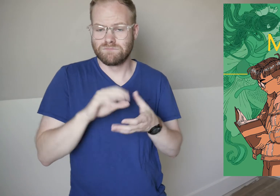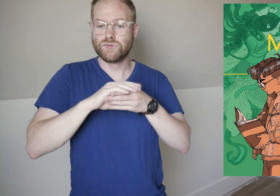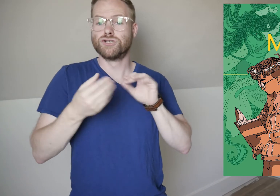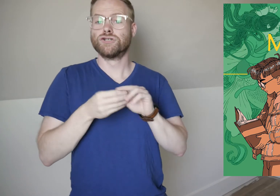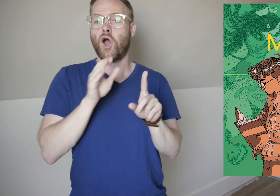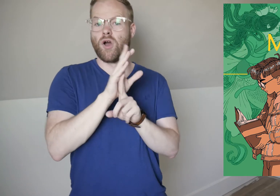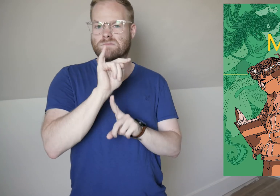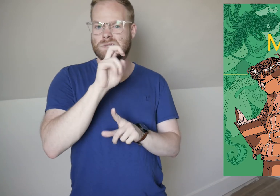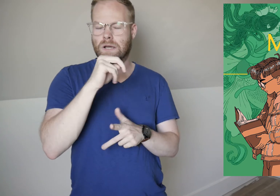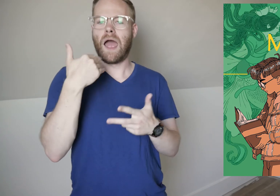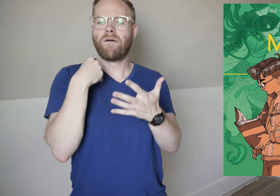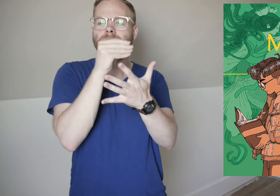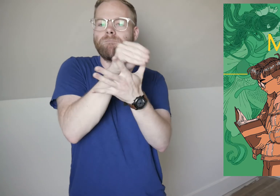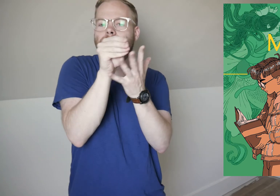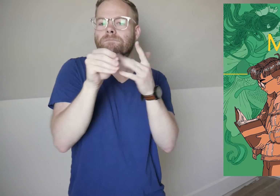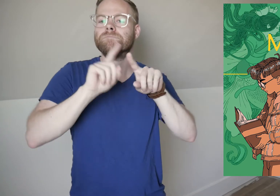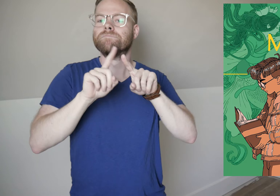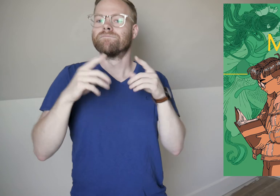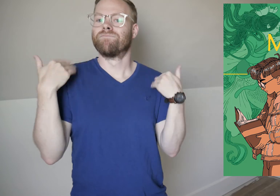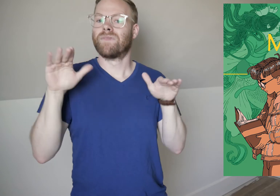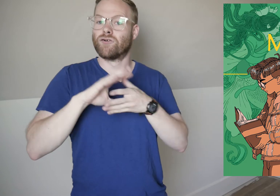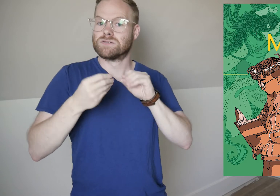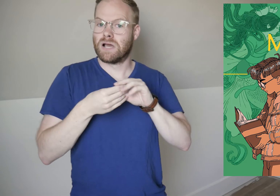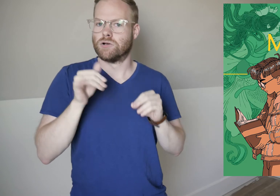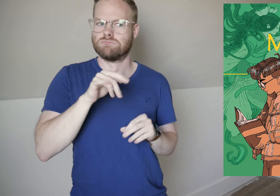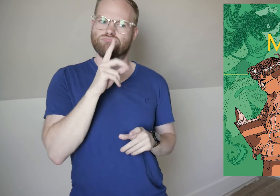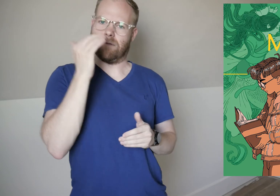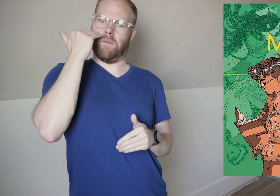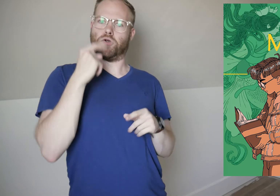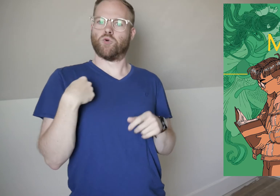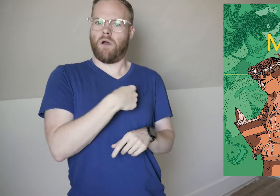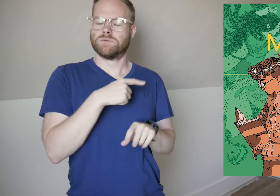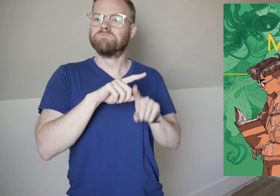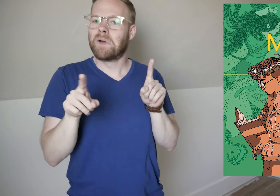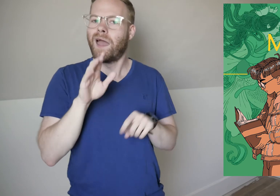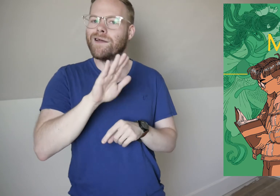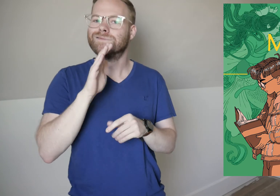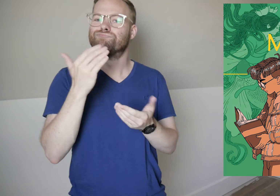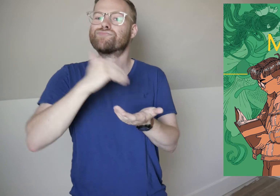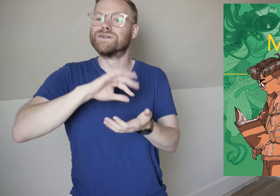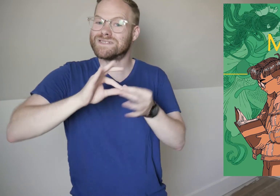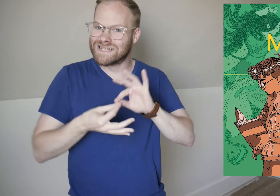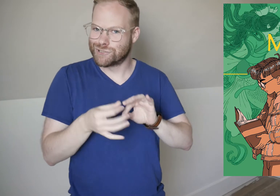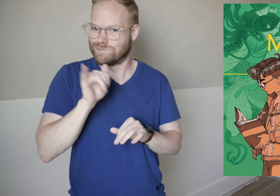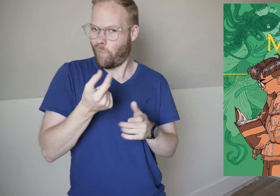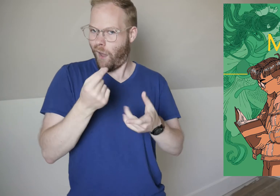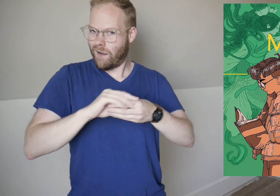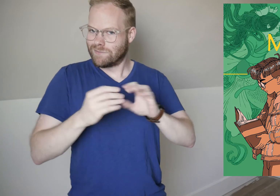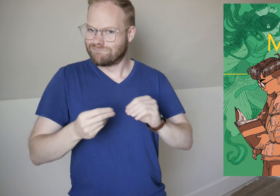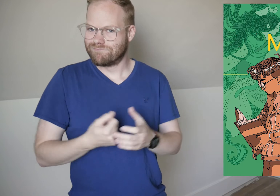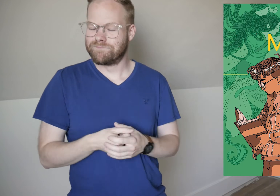The story of Tiến is interspersed with various fairytales that are very familiar to us, but their reinterpretations are the ones that are told.